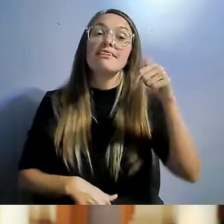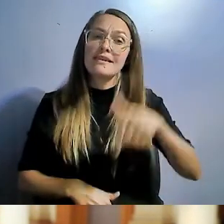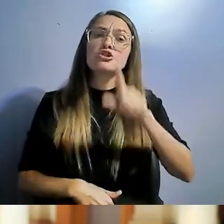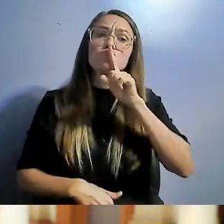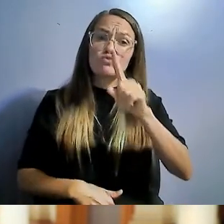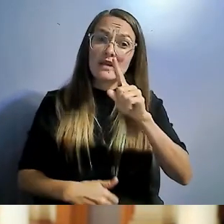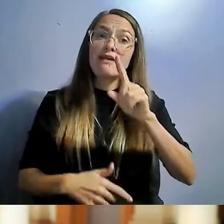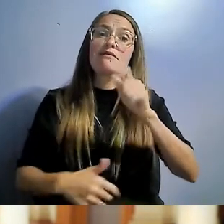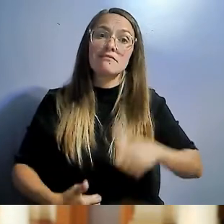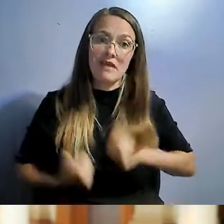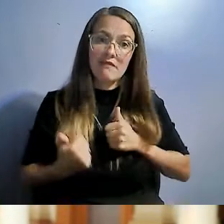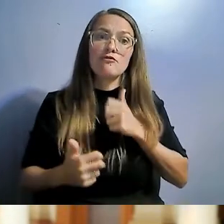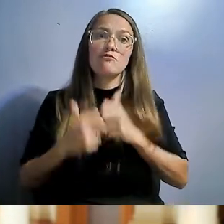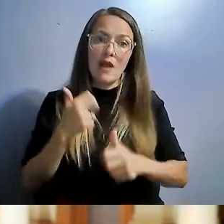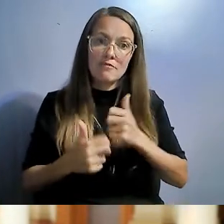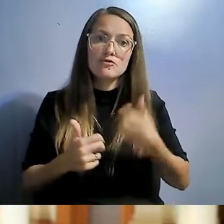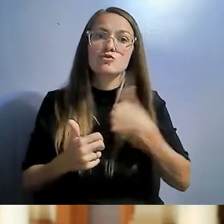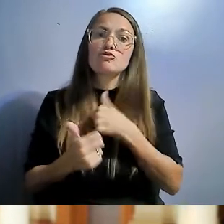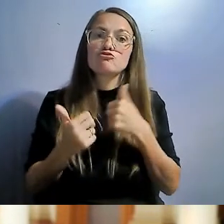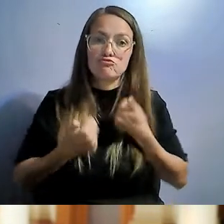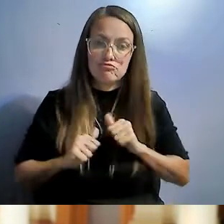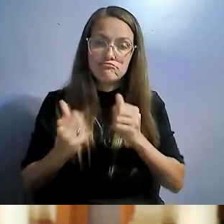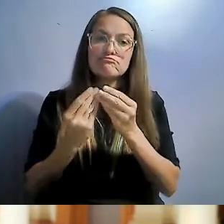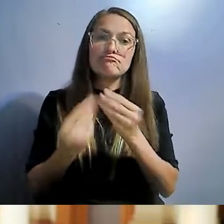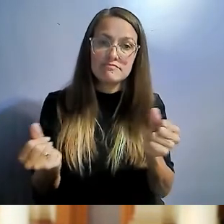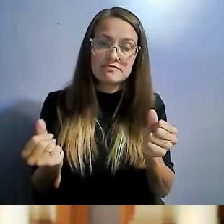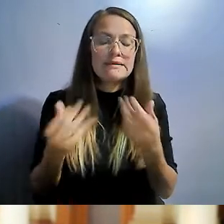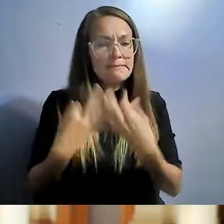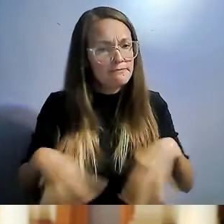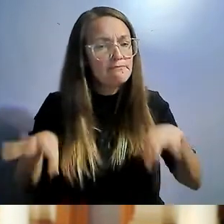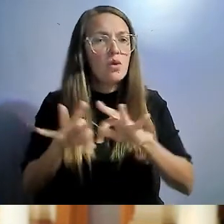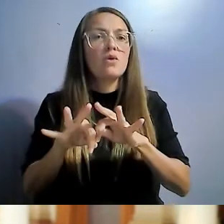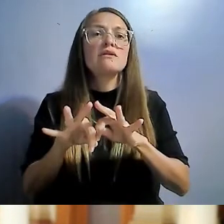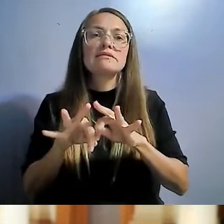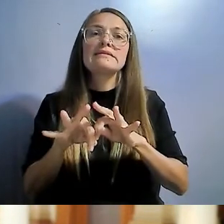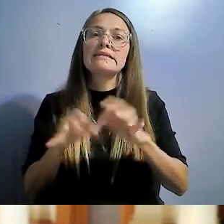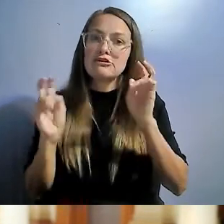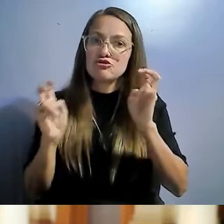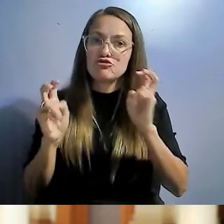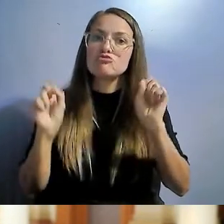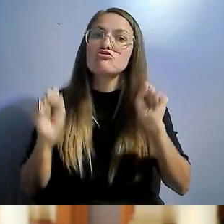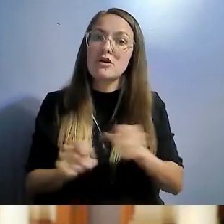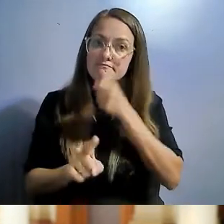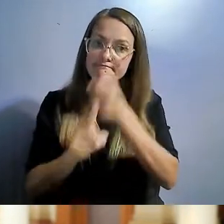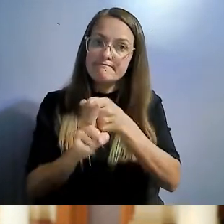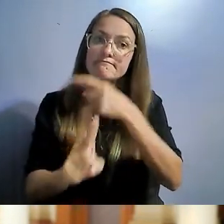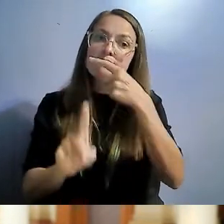These are meaningful and life-changing issues. I'm very proud of the work that we did together to solve